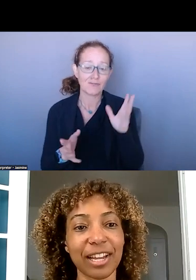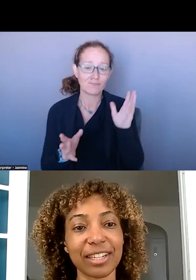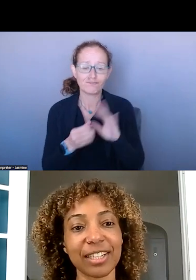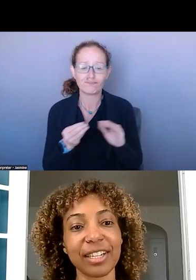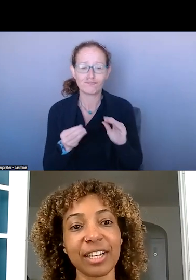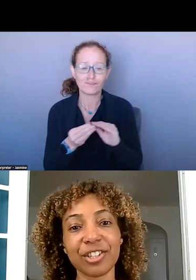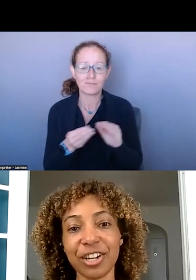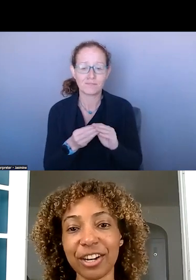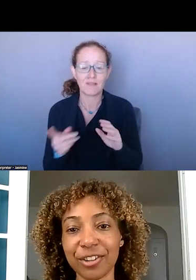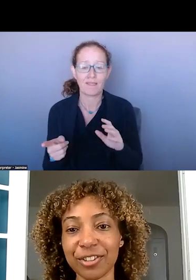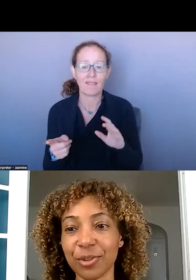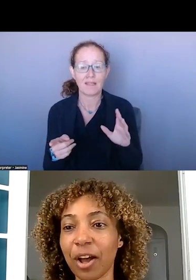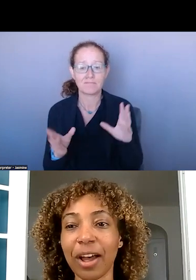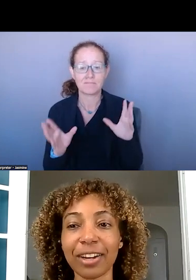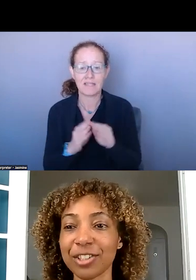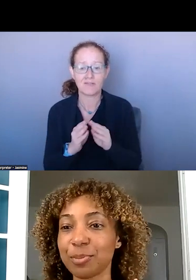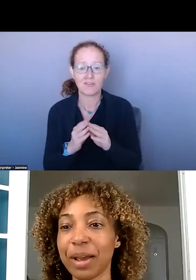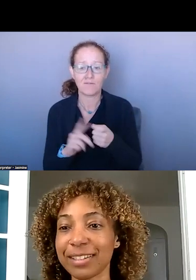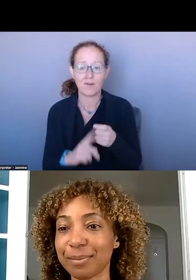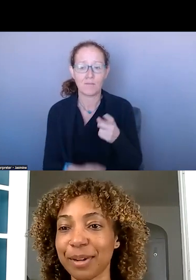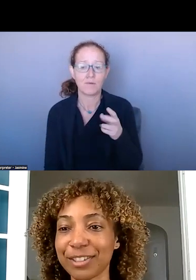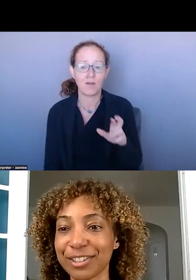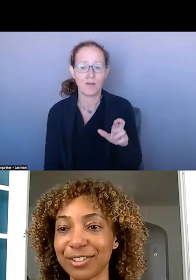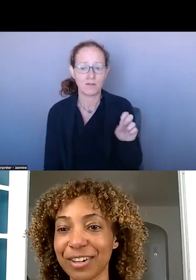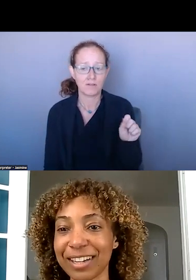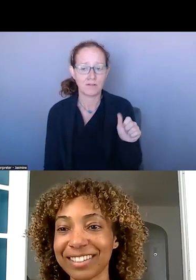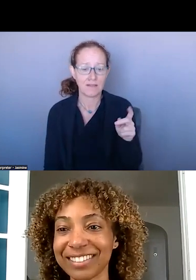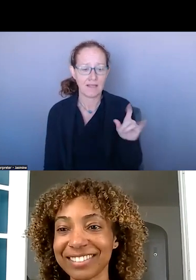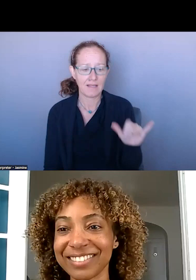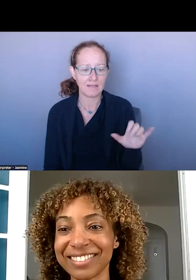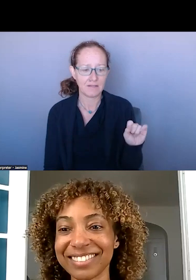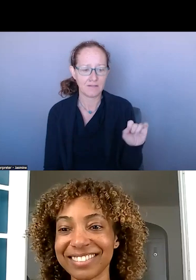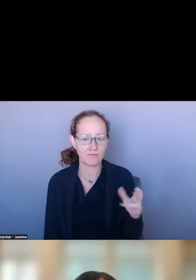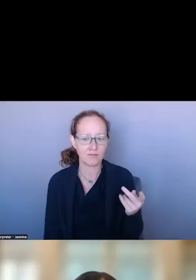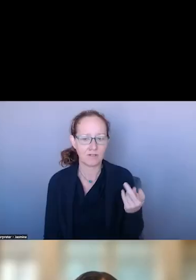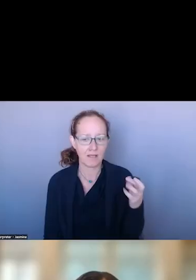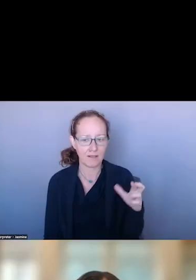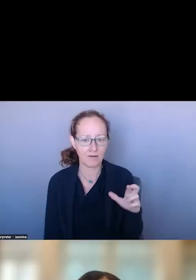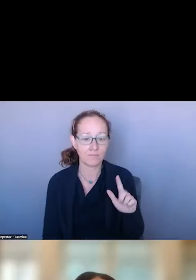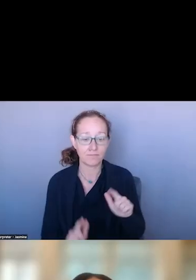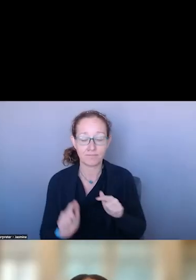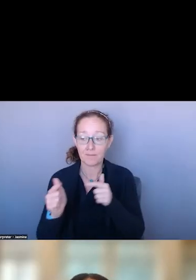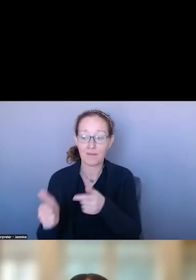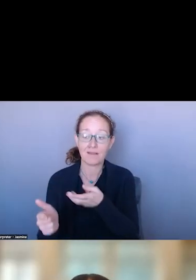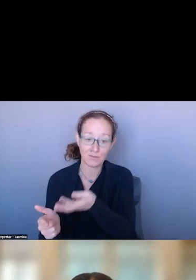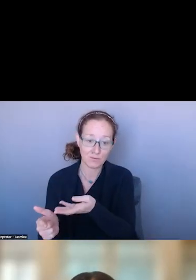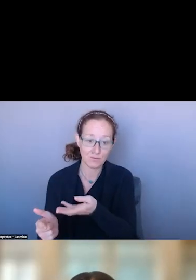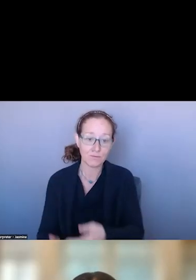DOCTOR SANDY SCHNEIDER. >>: THANK YOU. I WANT TO